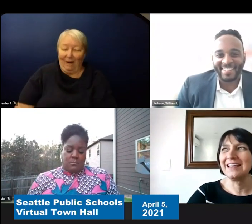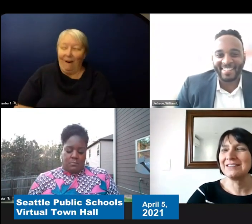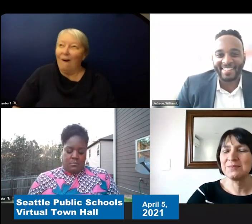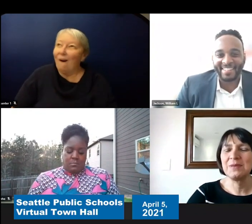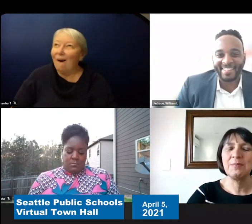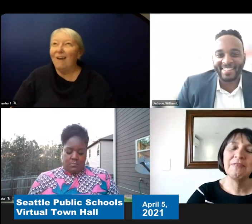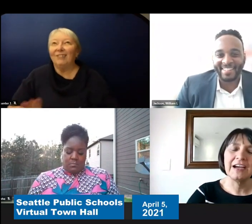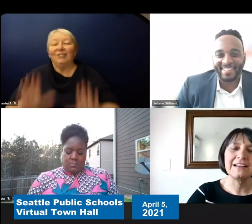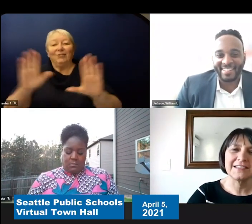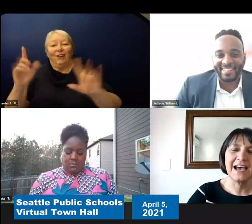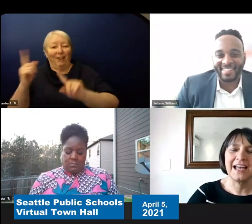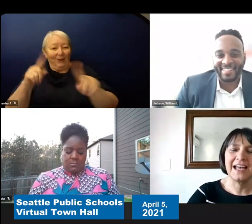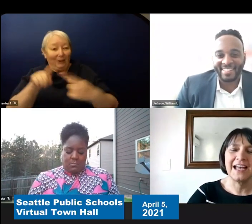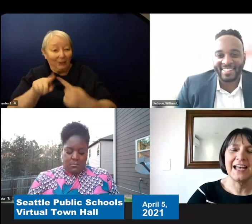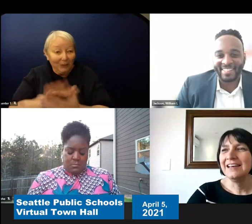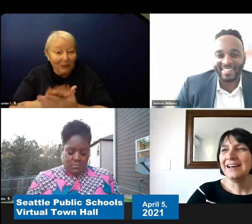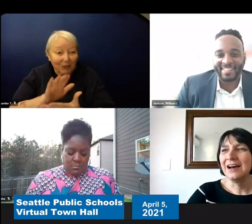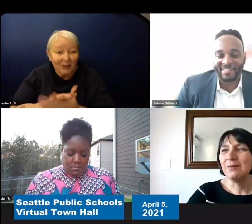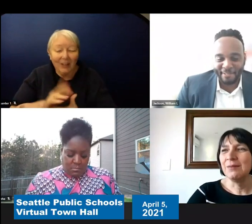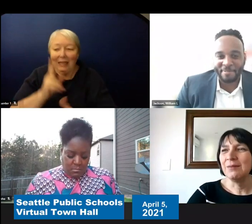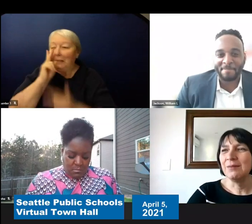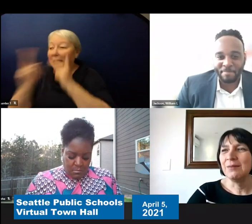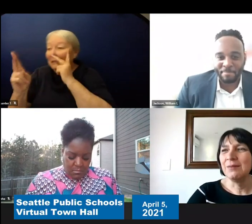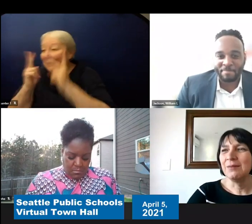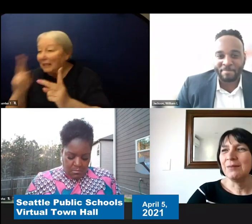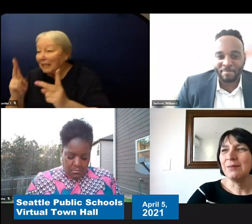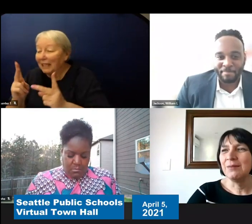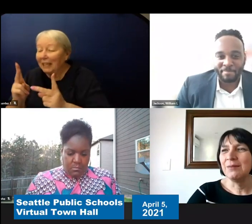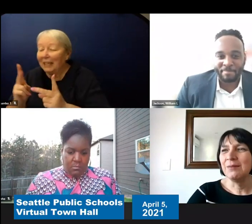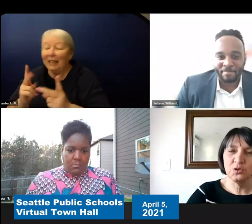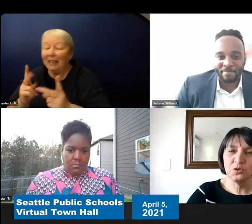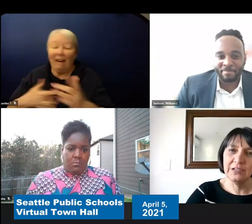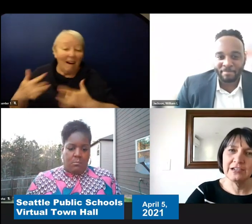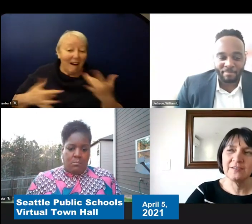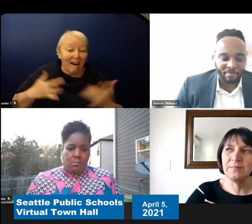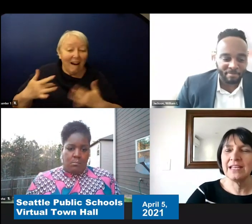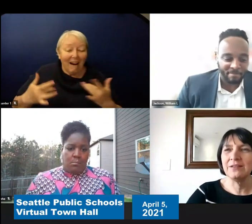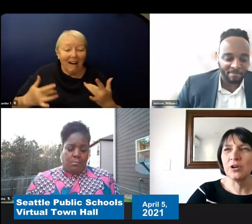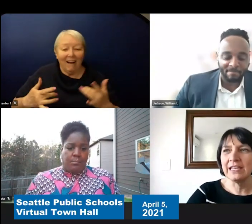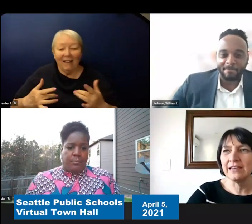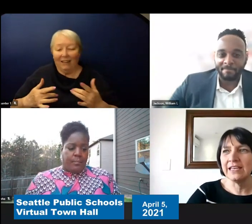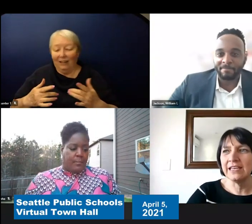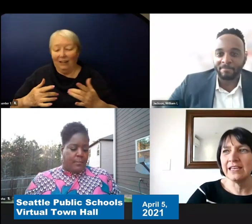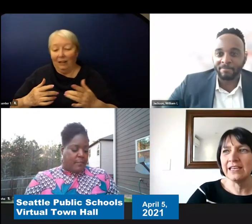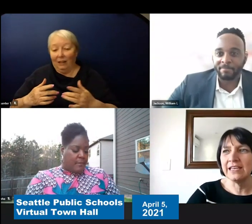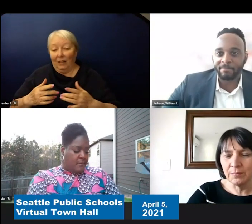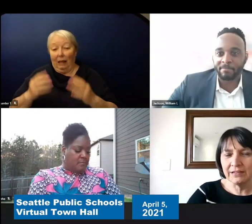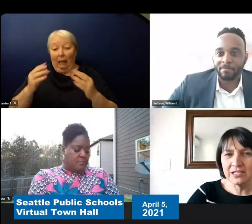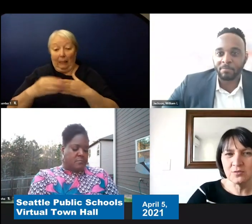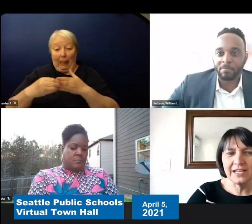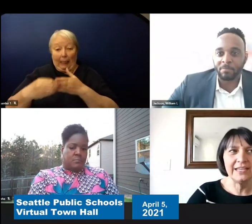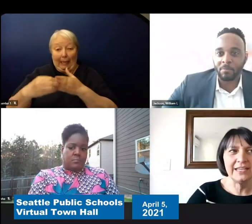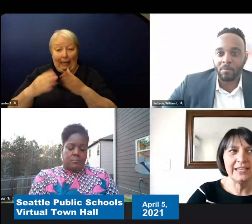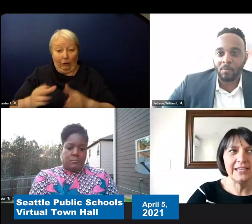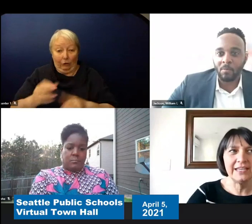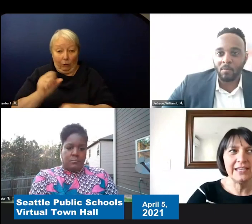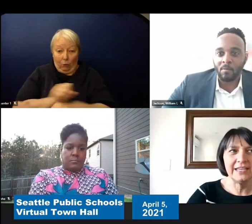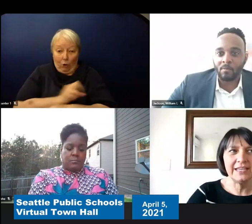people very excited. And just knowing how hard our school leaders have been working to get our school buildings ready and to get